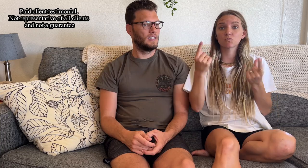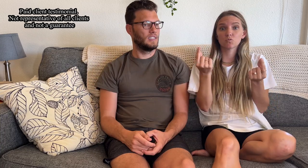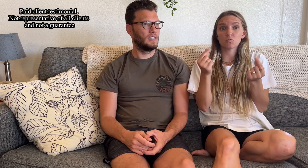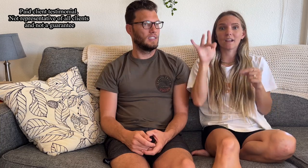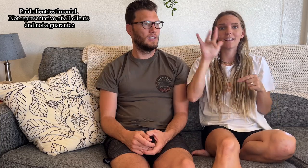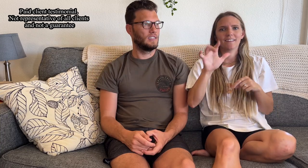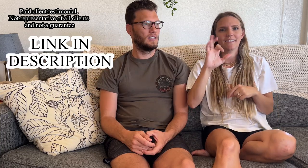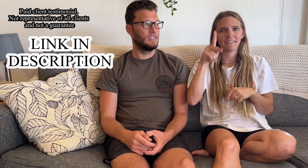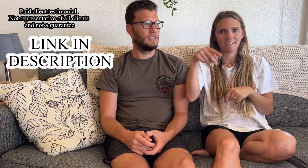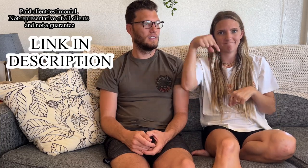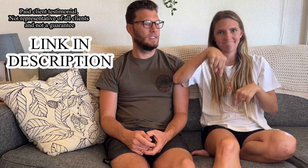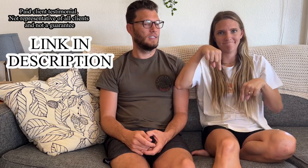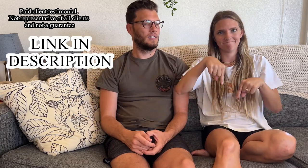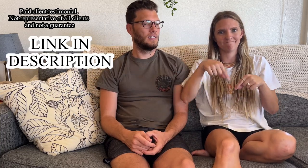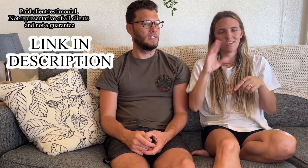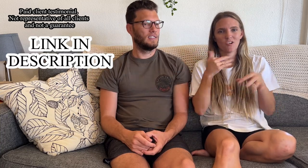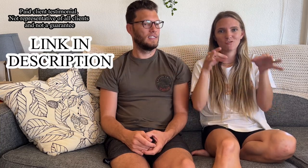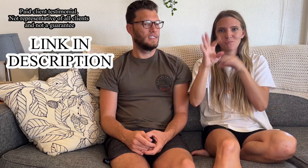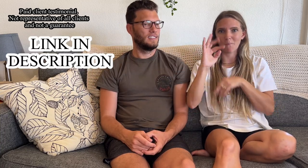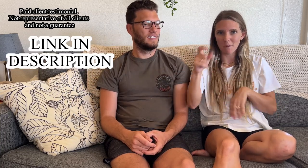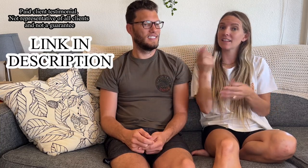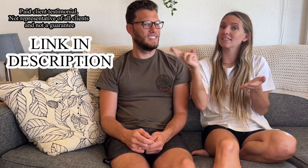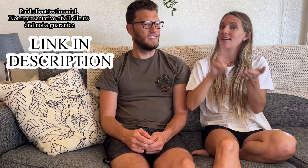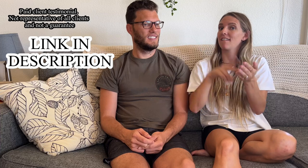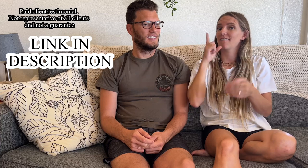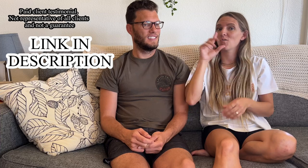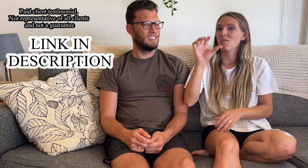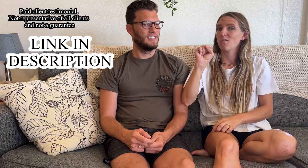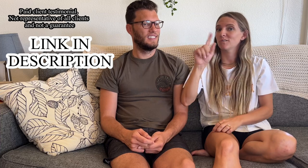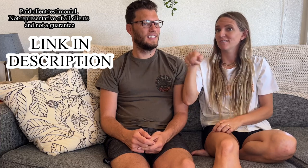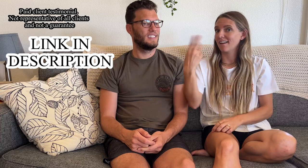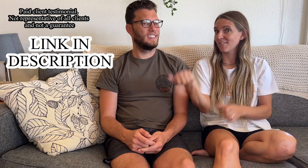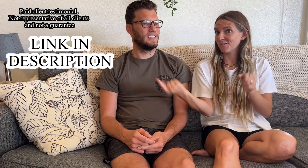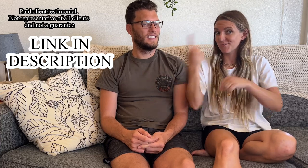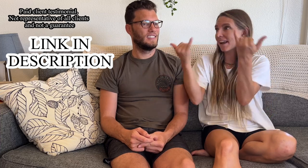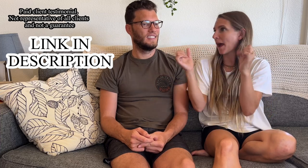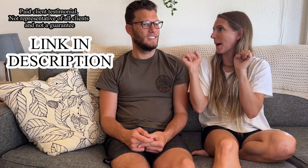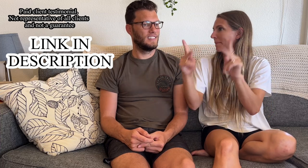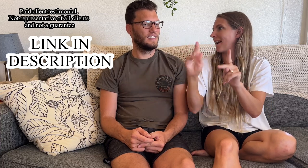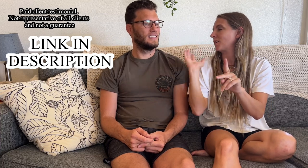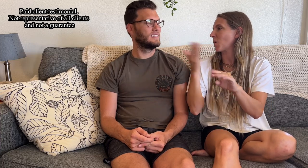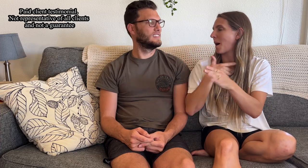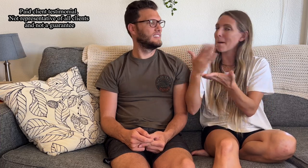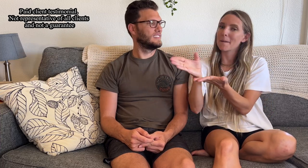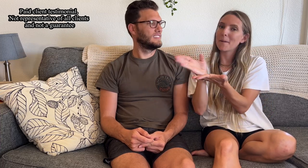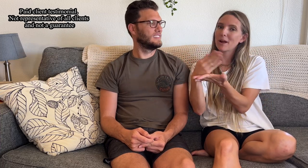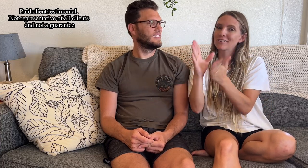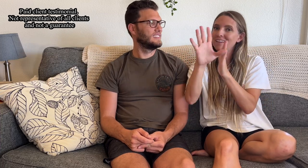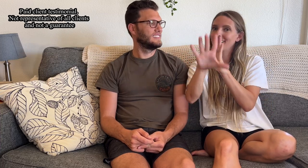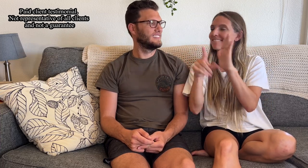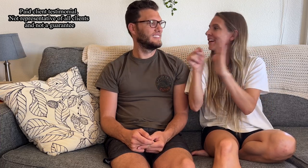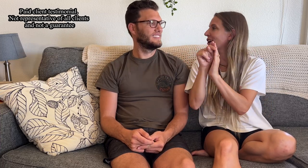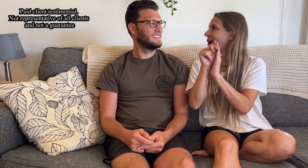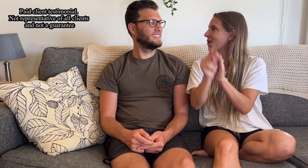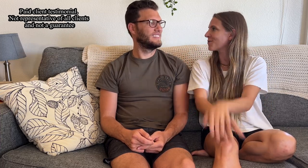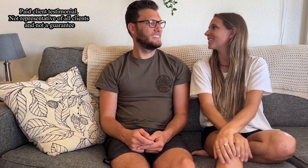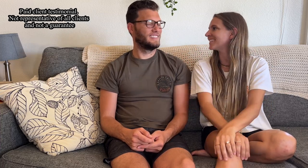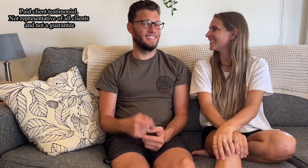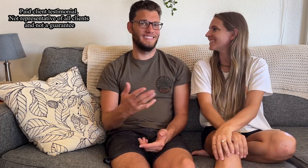Click our link in the description below to sign up for Stash today! And now, back to the rest of the video